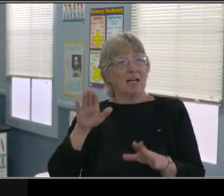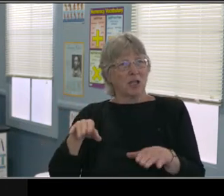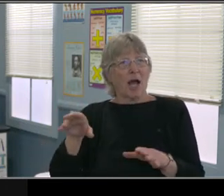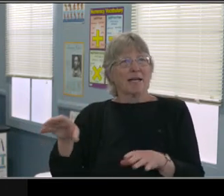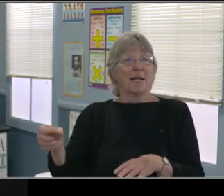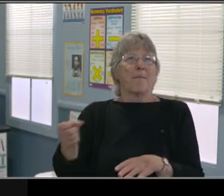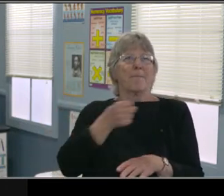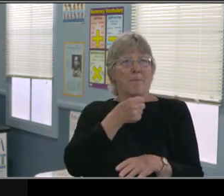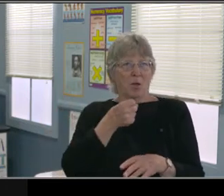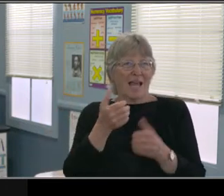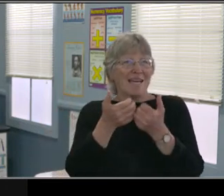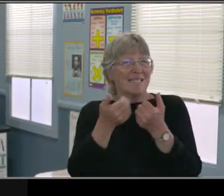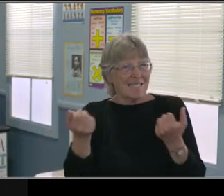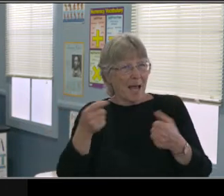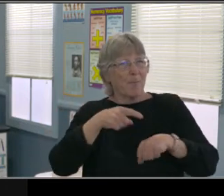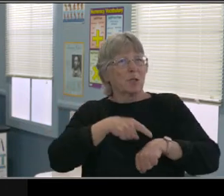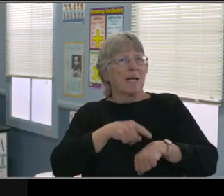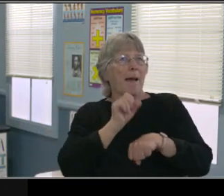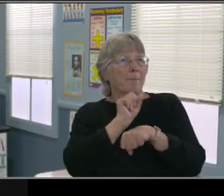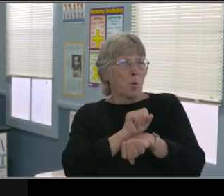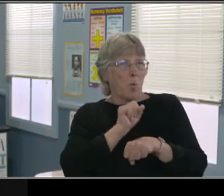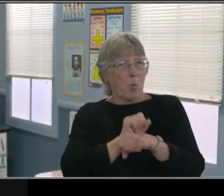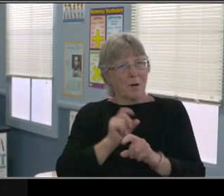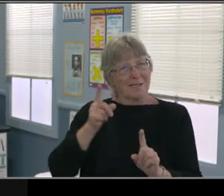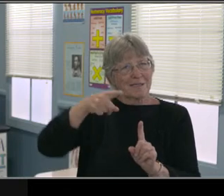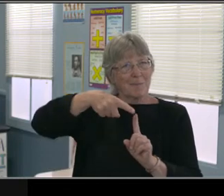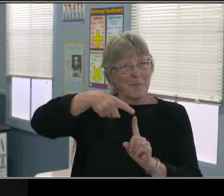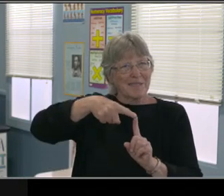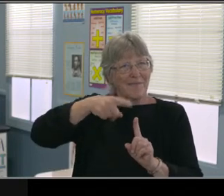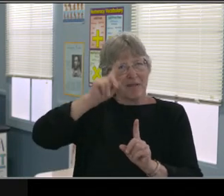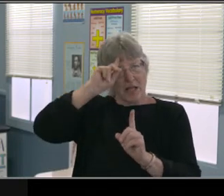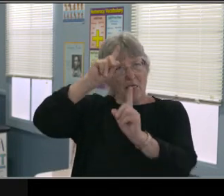And so that's the perfect place that you can go to ask questions